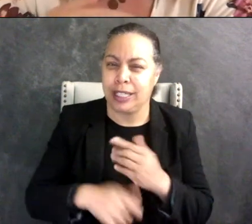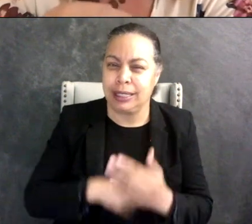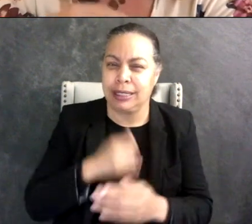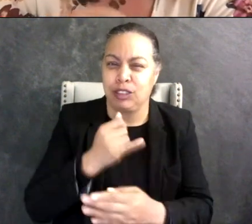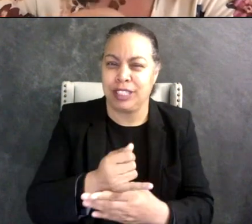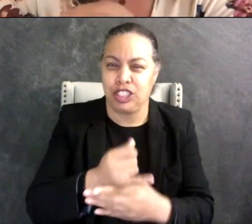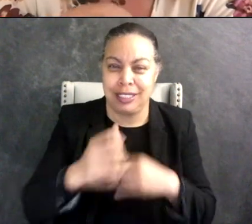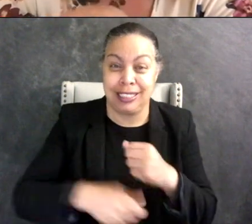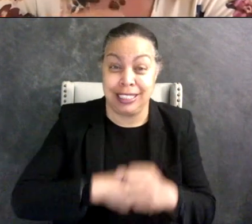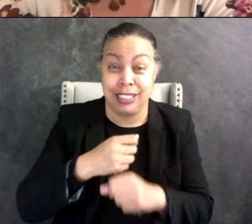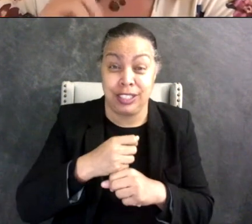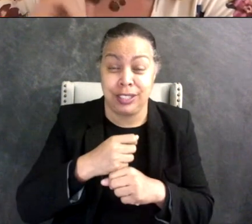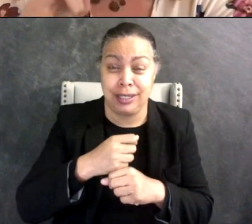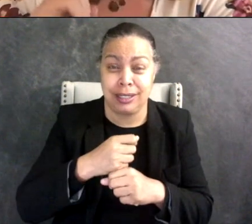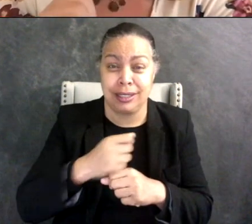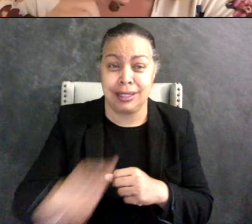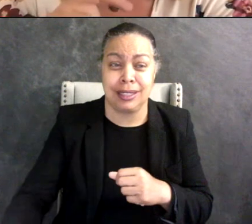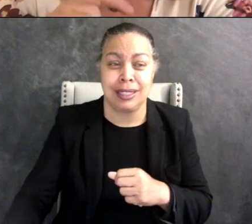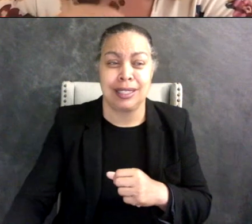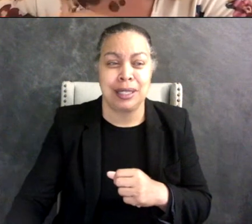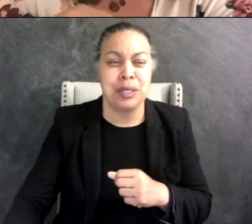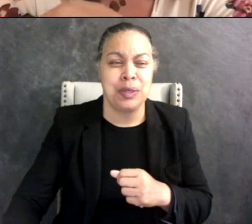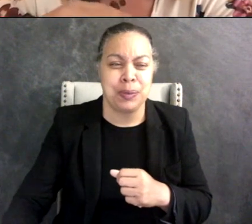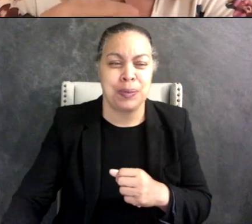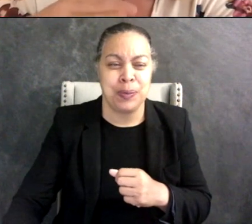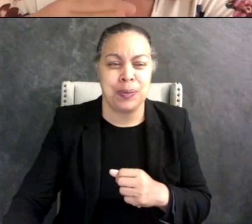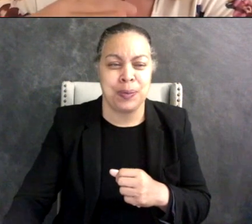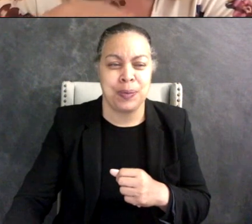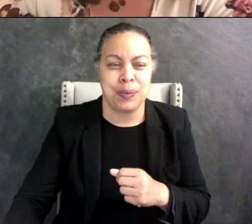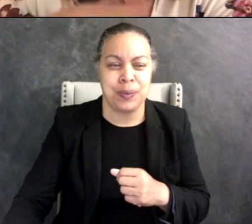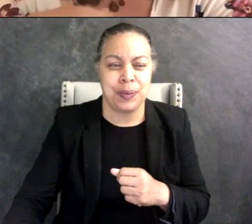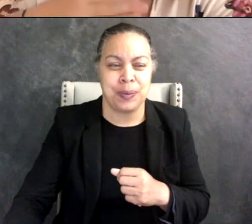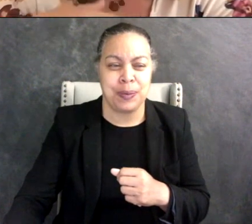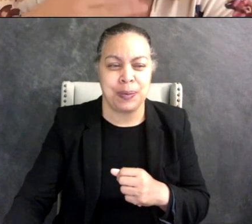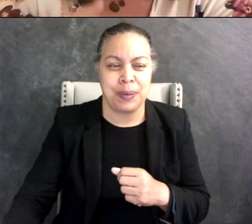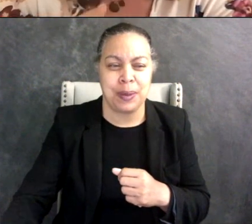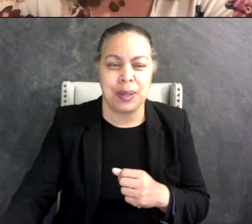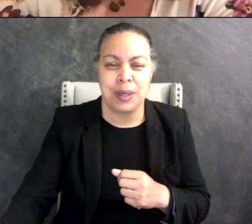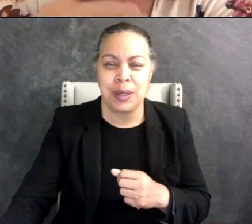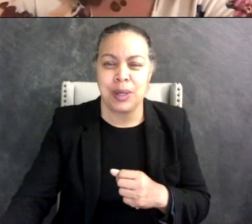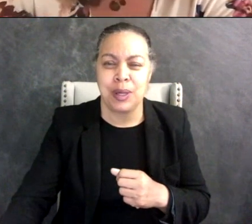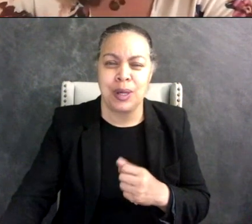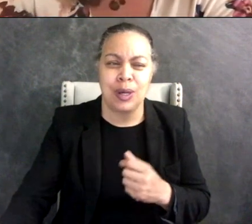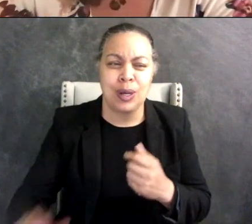all of the neurotypical like milestones that are your - you know autistic children are being compared